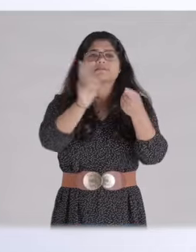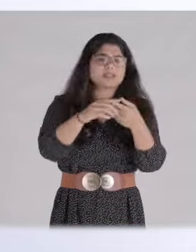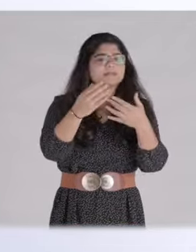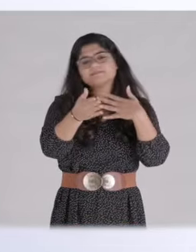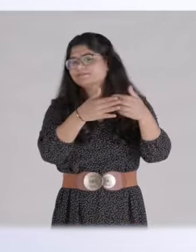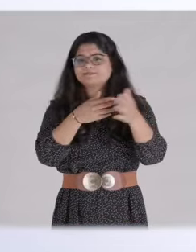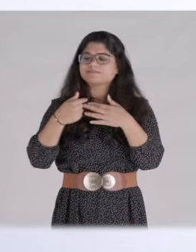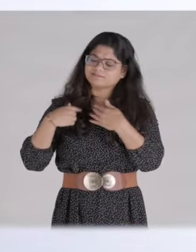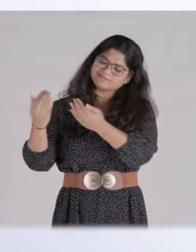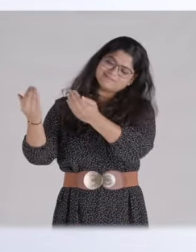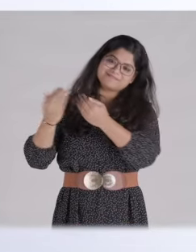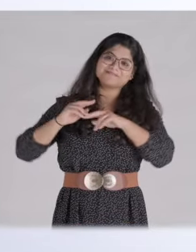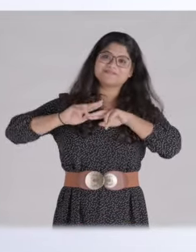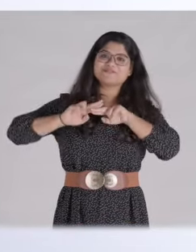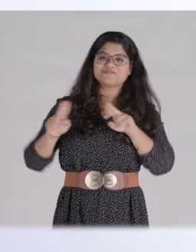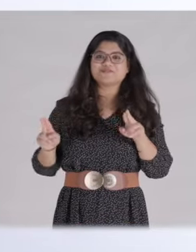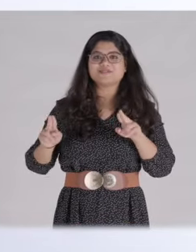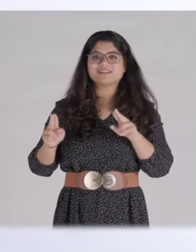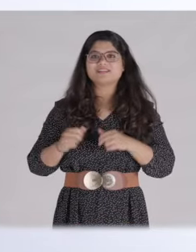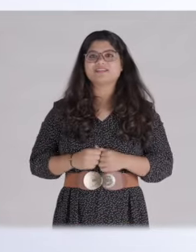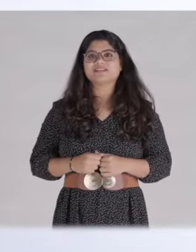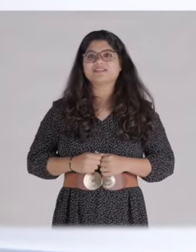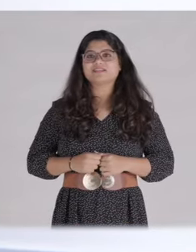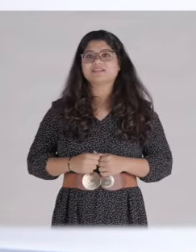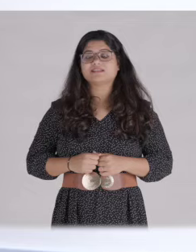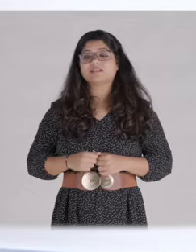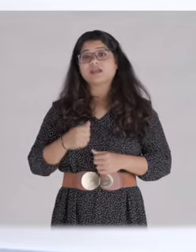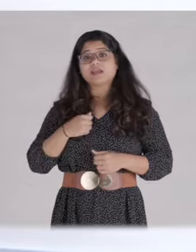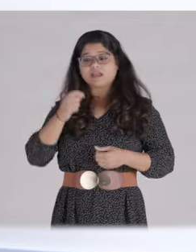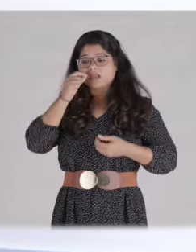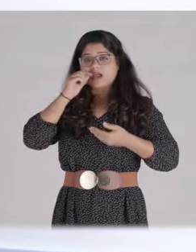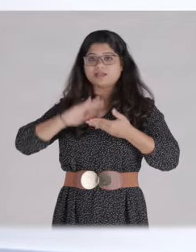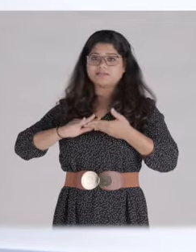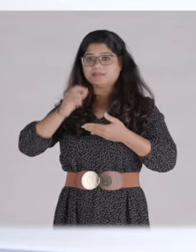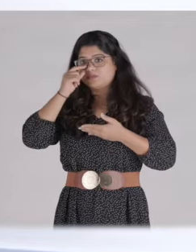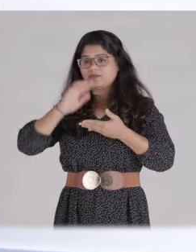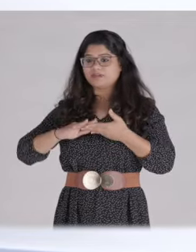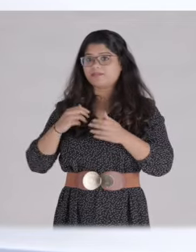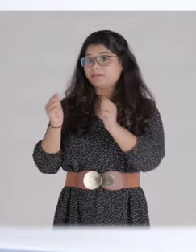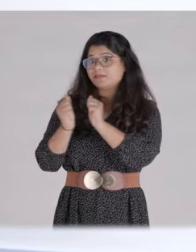And continue to give you full support in future.' [Ankit Gupta speaks] When you become a partner to someone